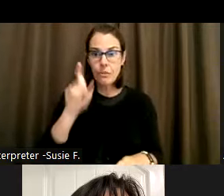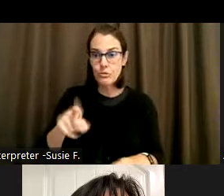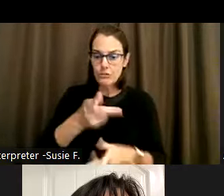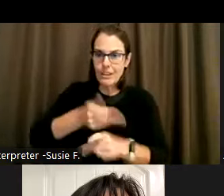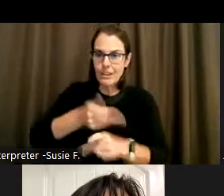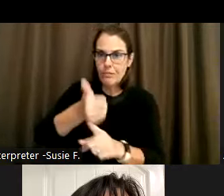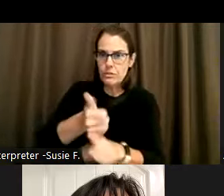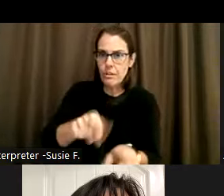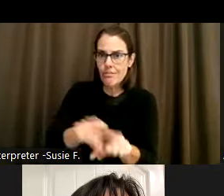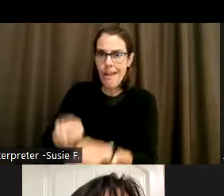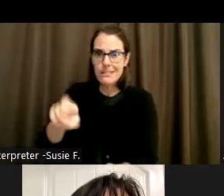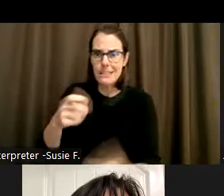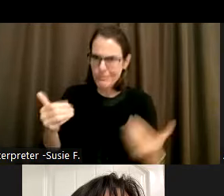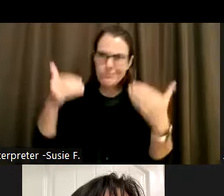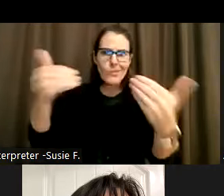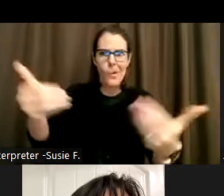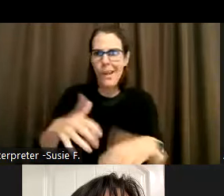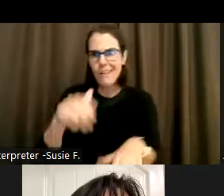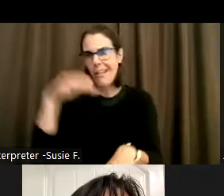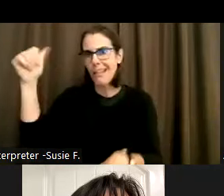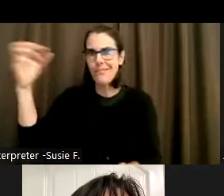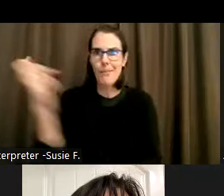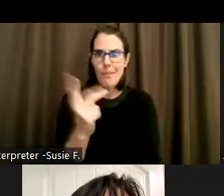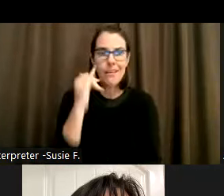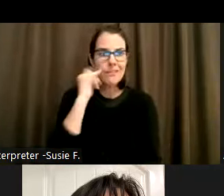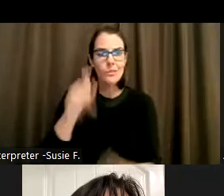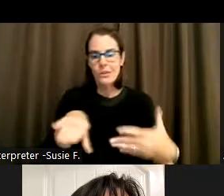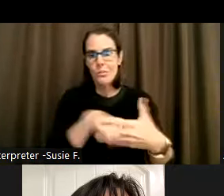yourself as you need. Take time to take a break if you need